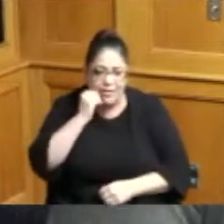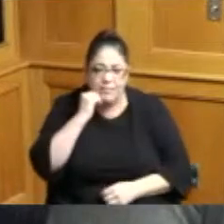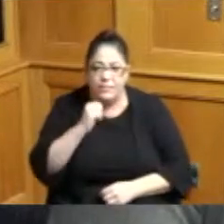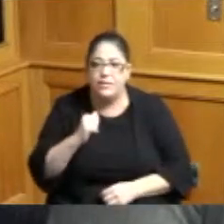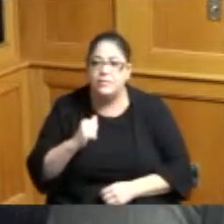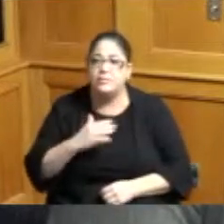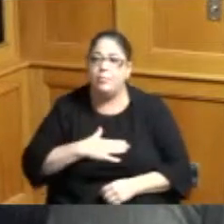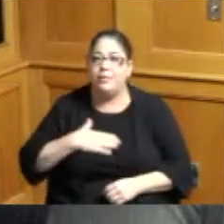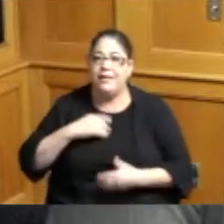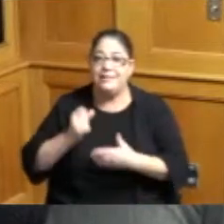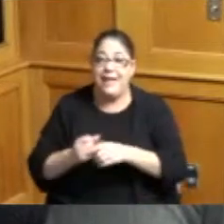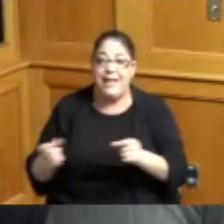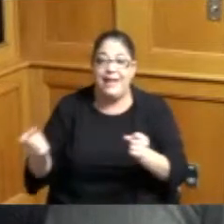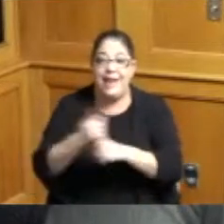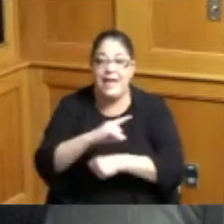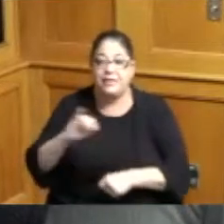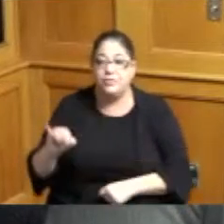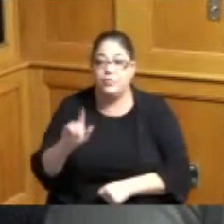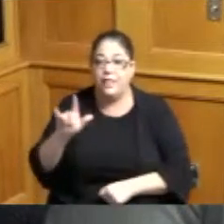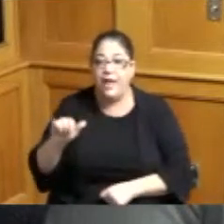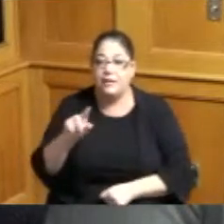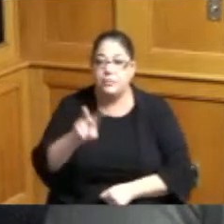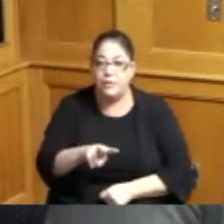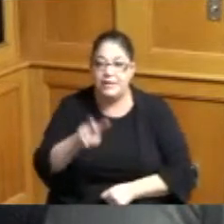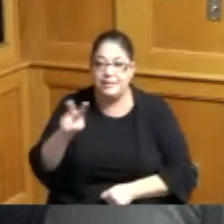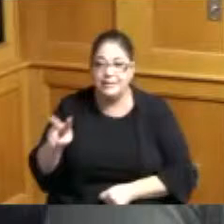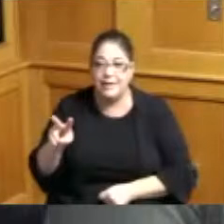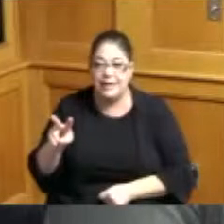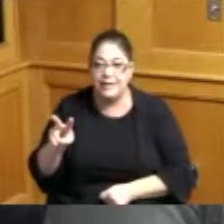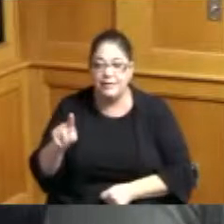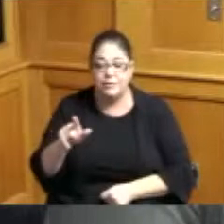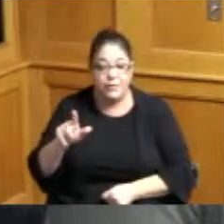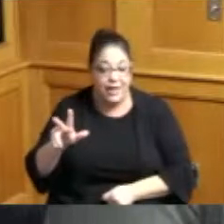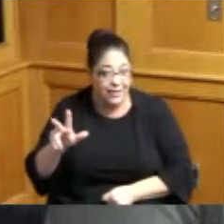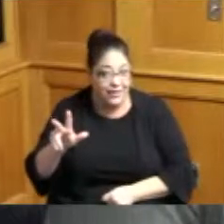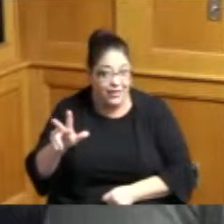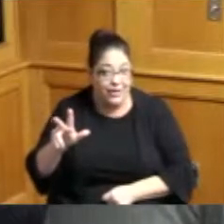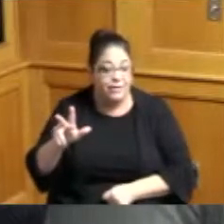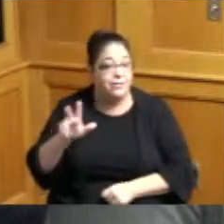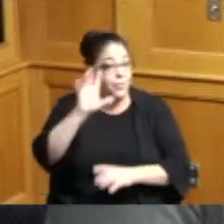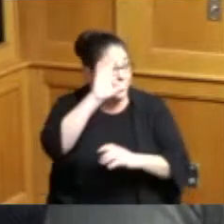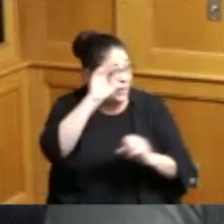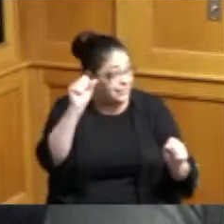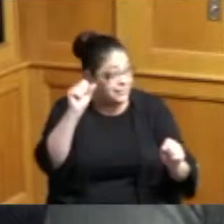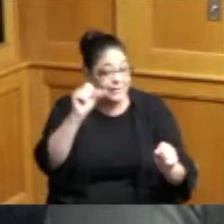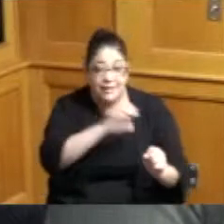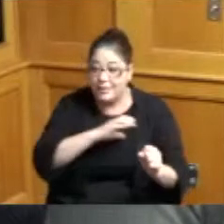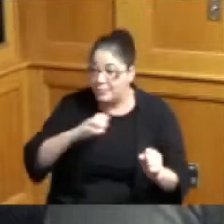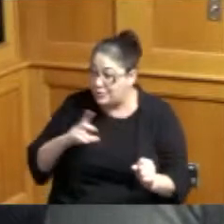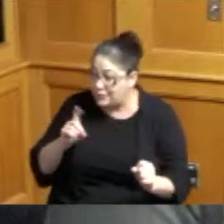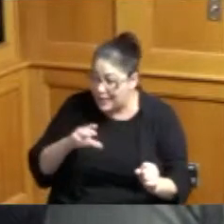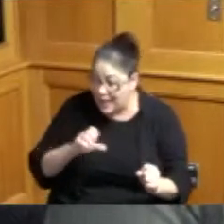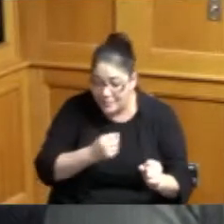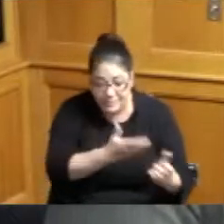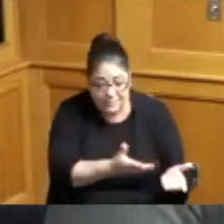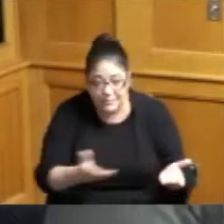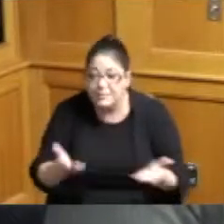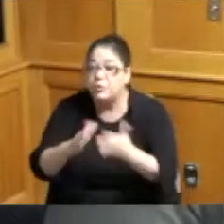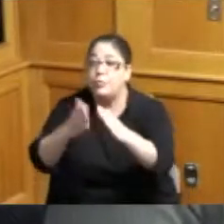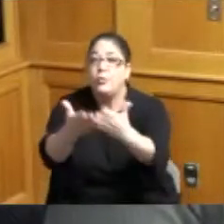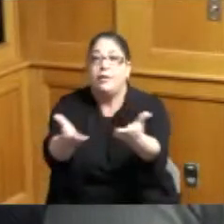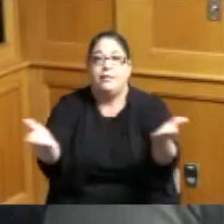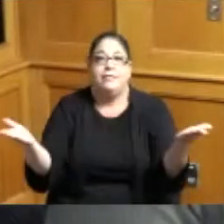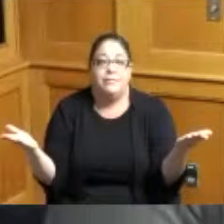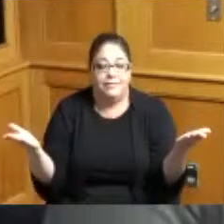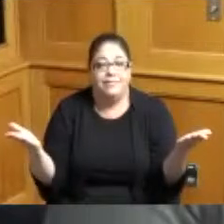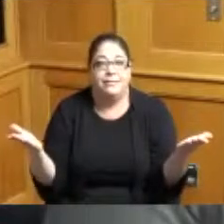your calendars next year July 22nd 23rd Madam President Commissioner Driehaus community we'll